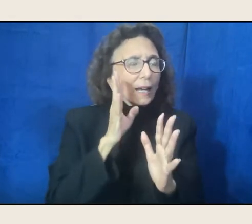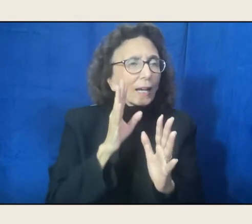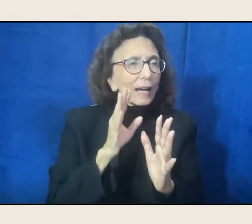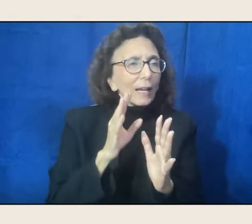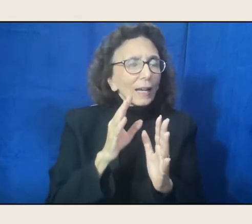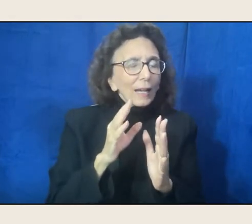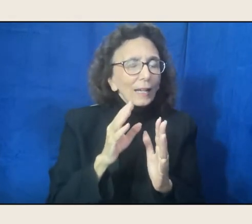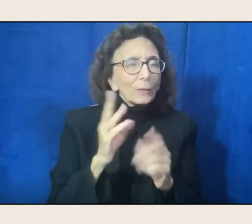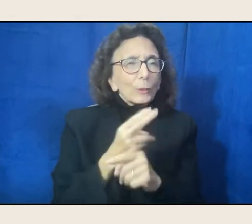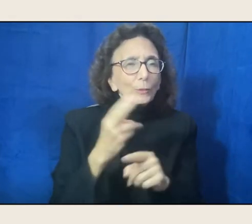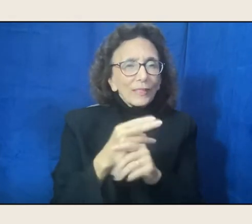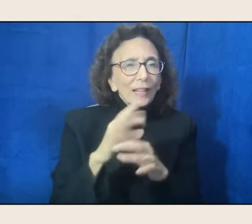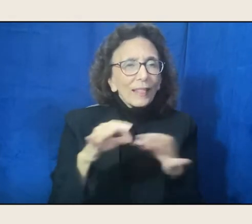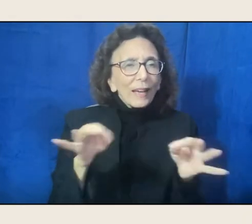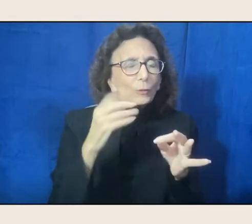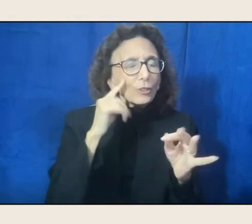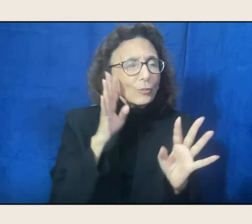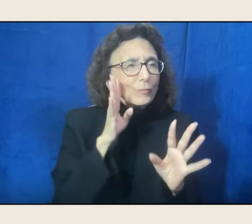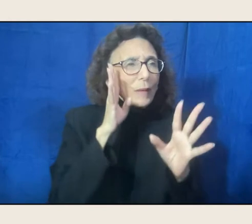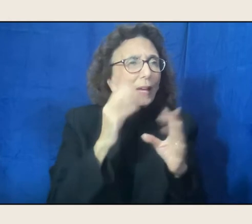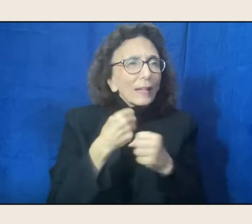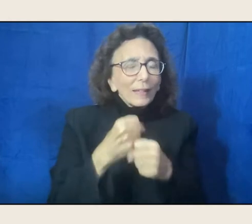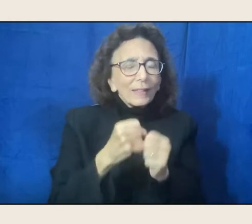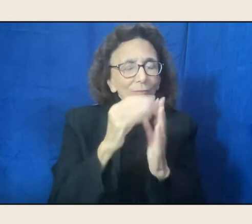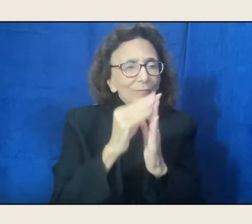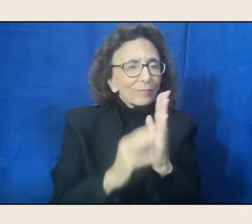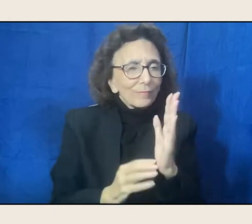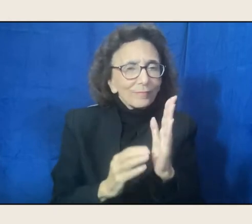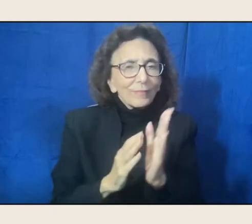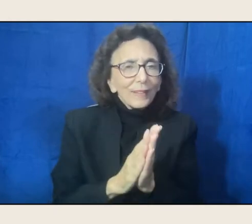How did you come to think that that's what you were trying to do?